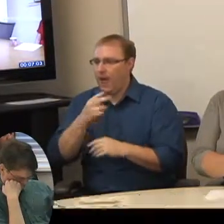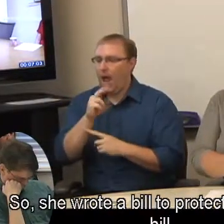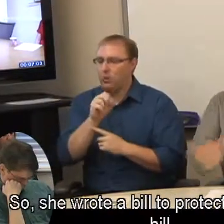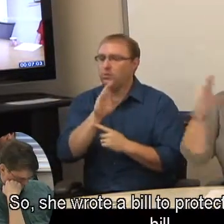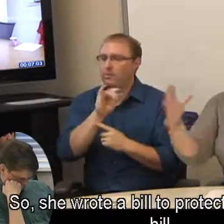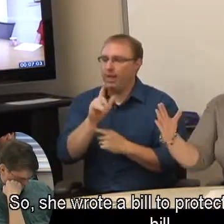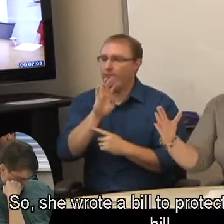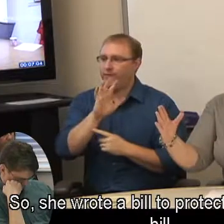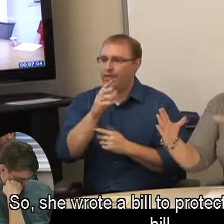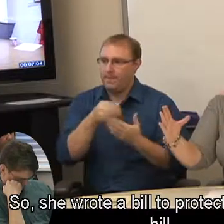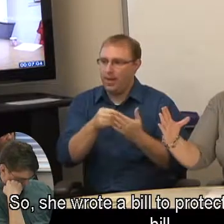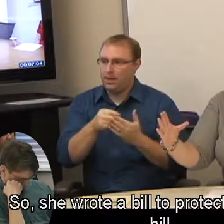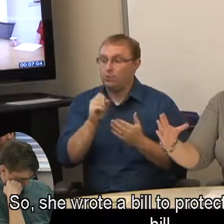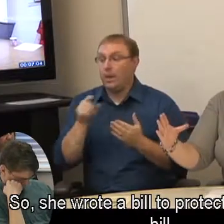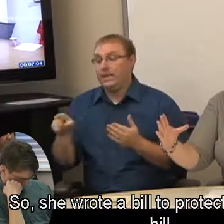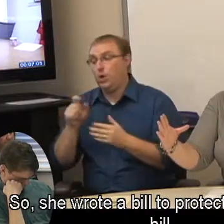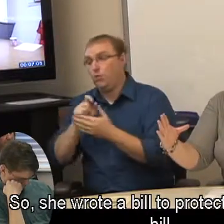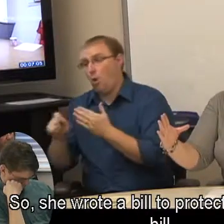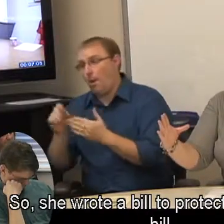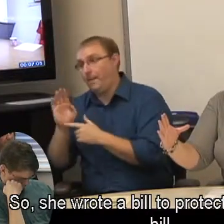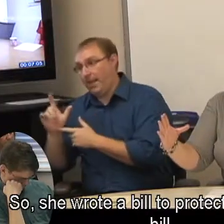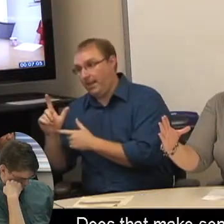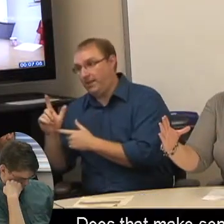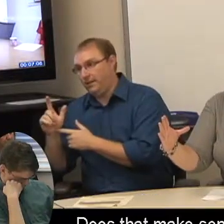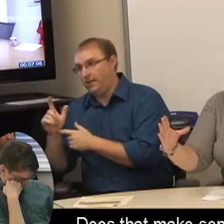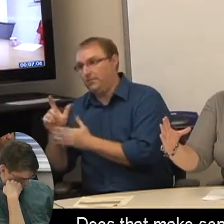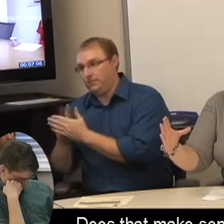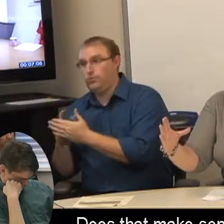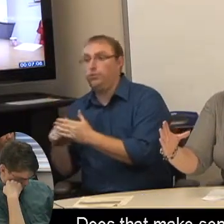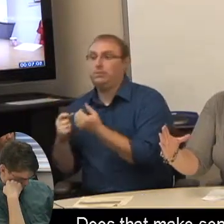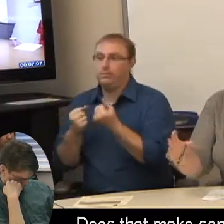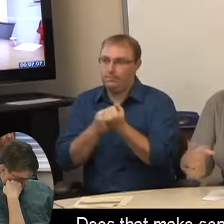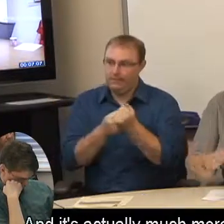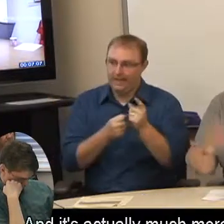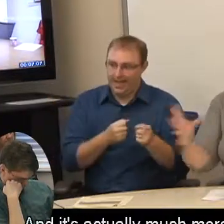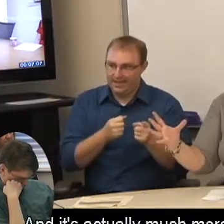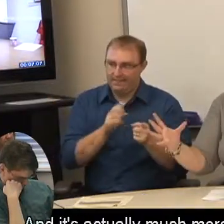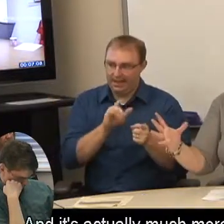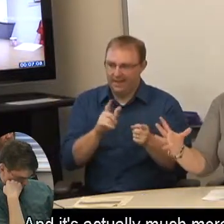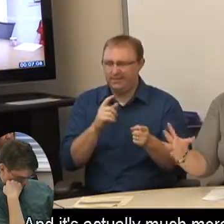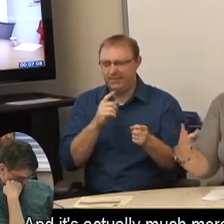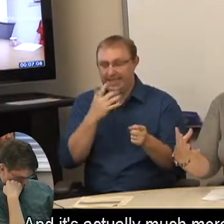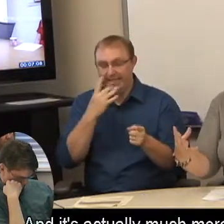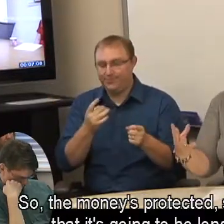So, she wrote a bill to protect money for a bill. Does that make sense? And it's actually much more than that.